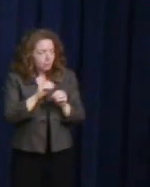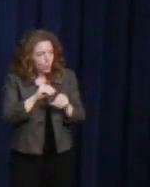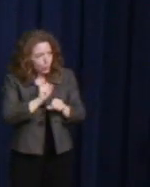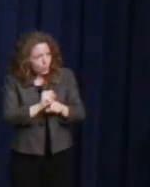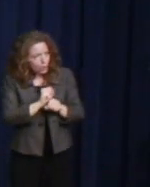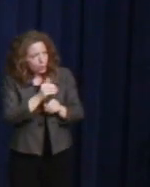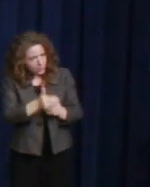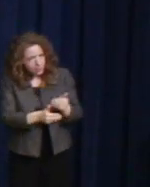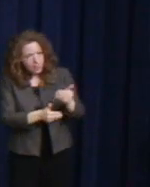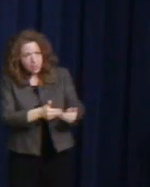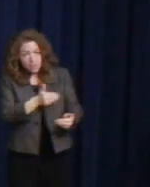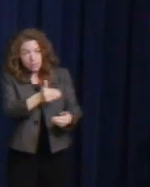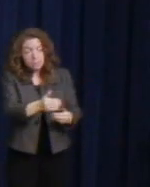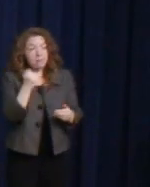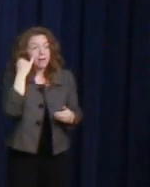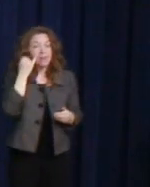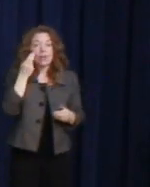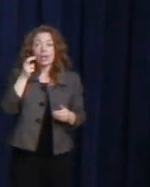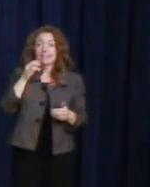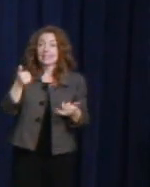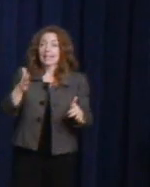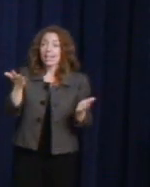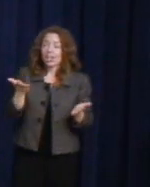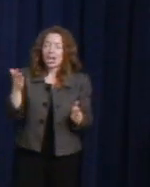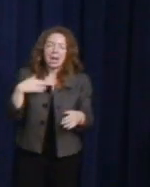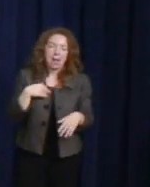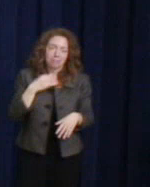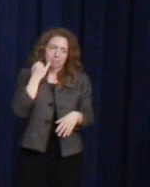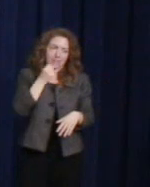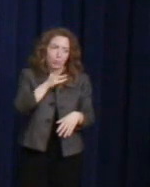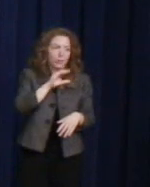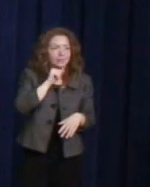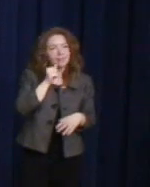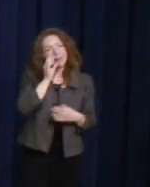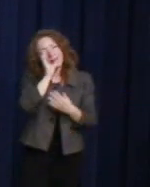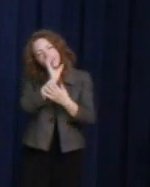he's spend much time admiring his image on this stamp,